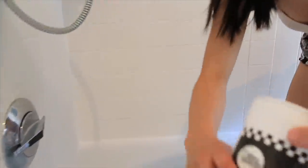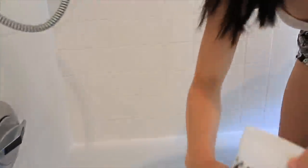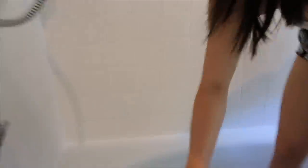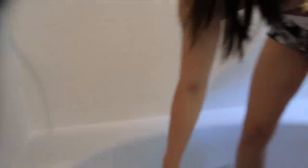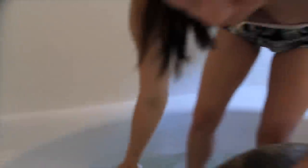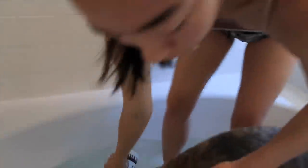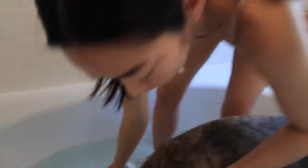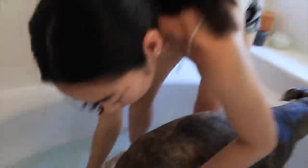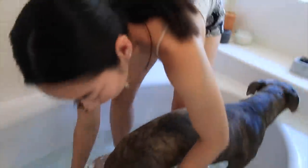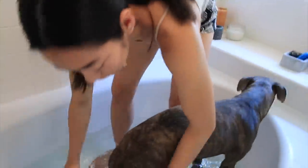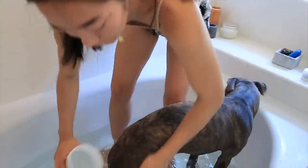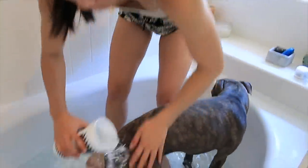E: thank you